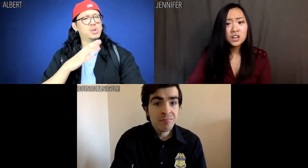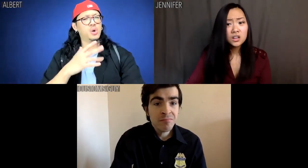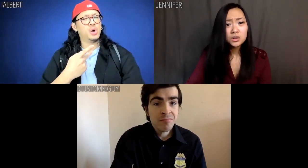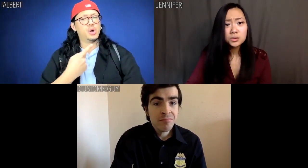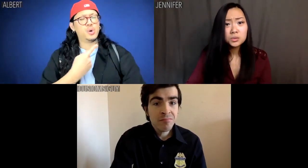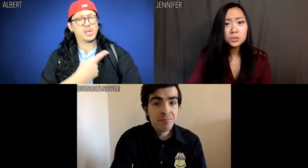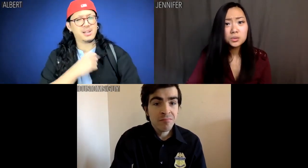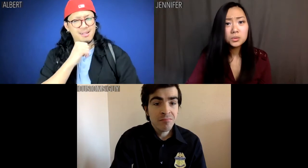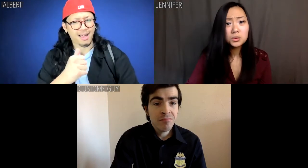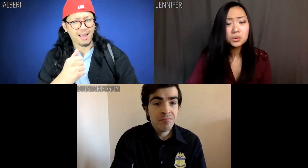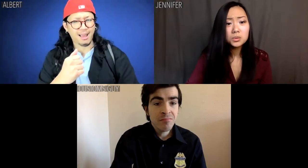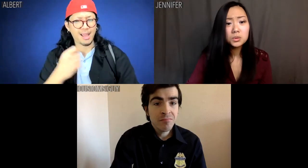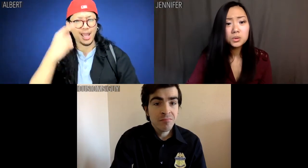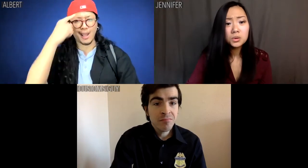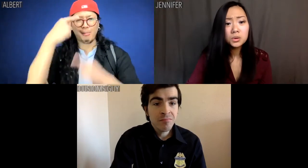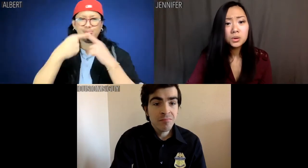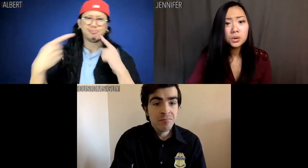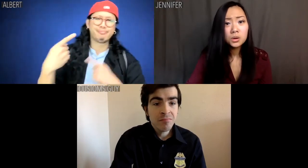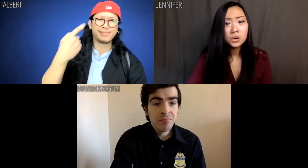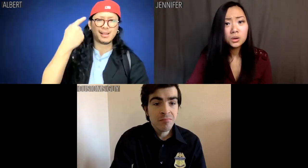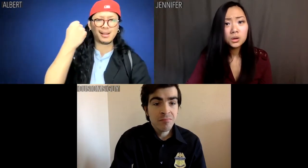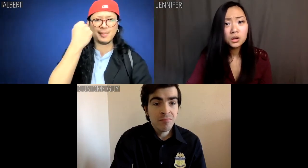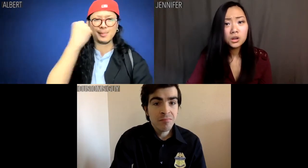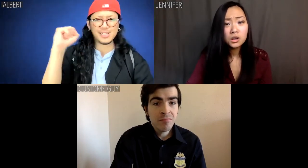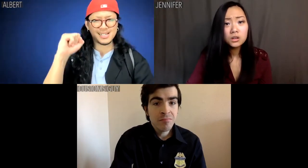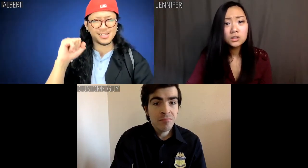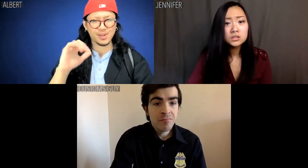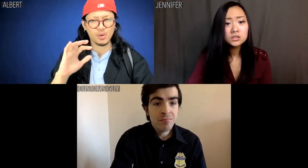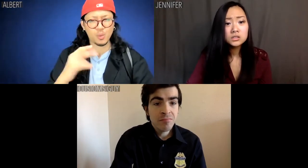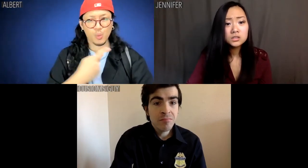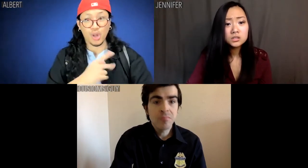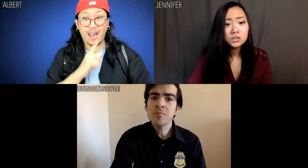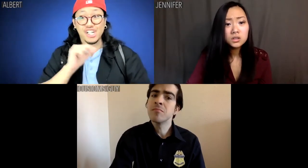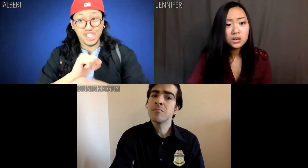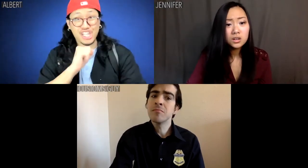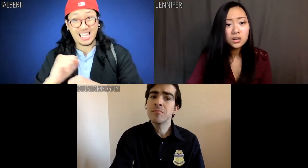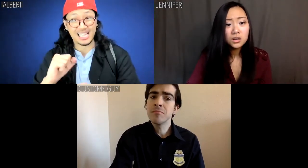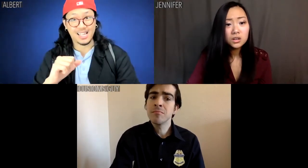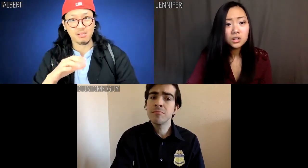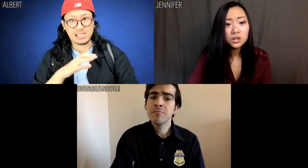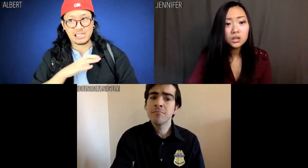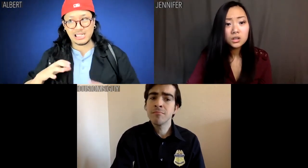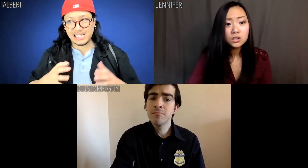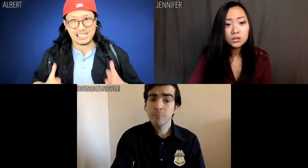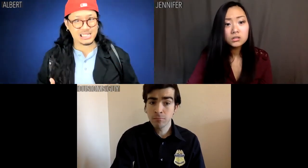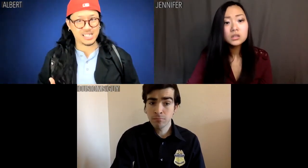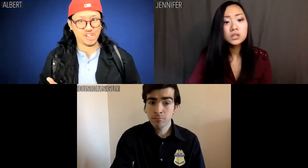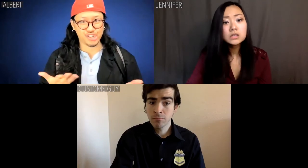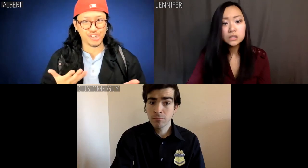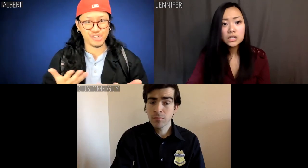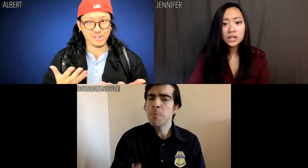Albert: We're not political dissidents, though. We're actually citizens?